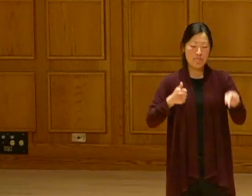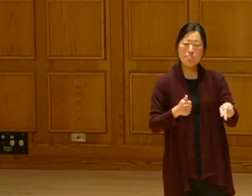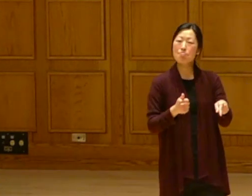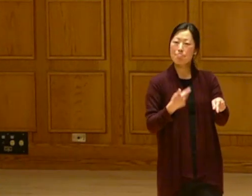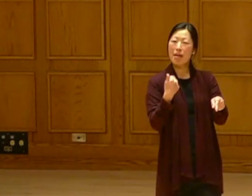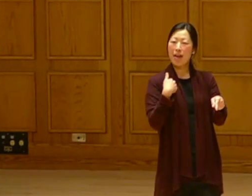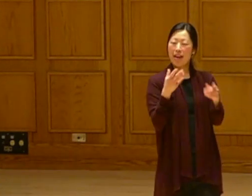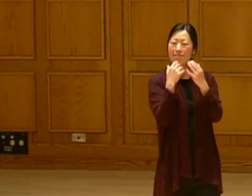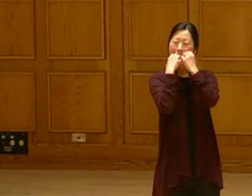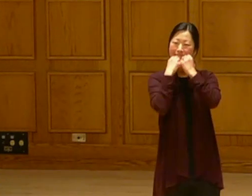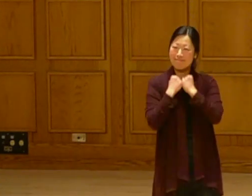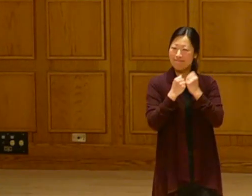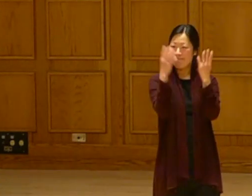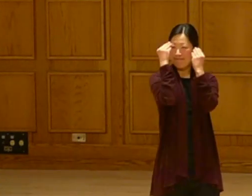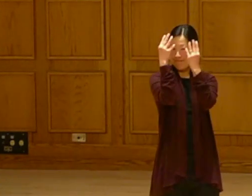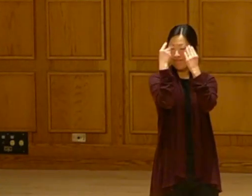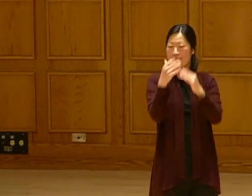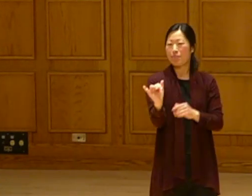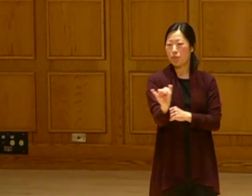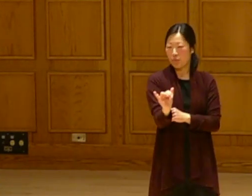The work that I do in the field is with our ancestral seeds.